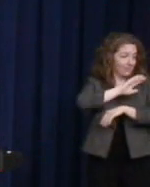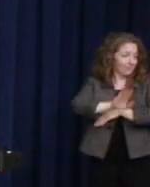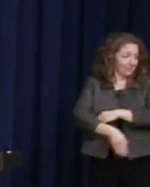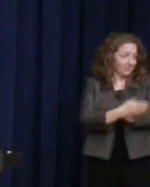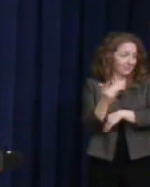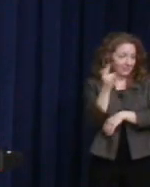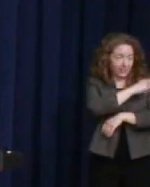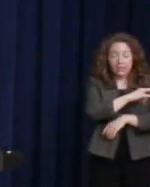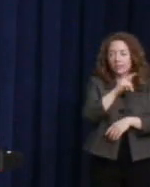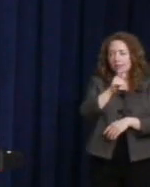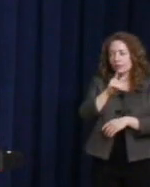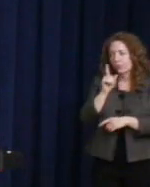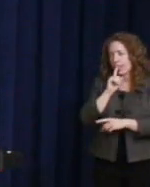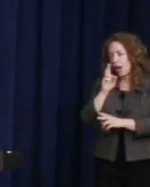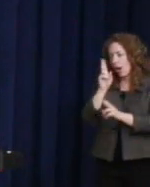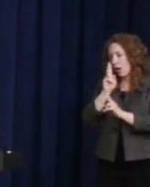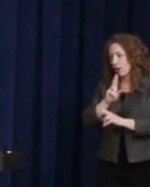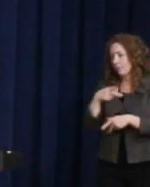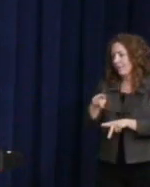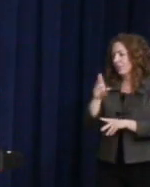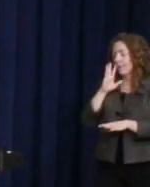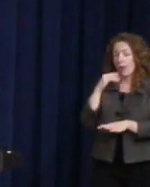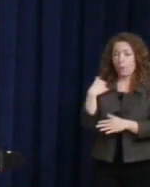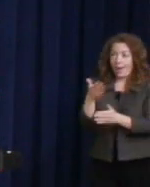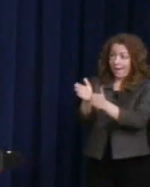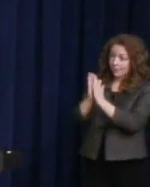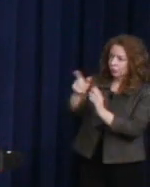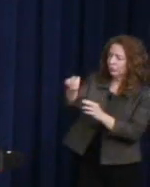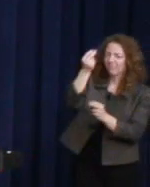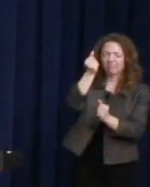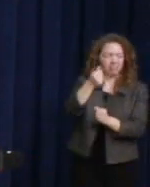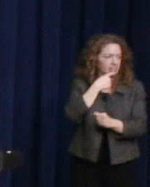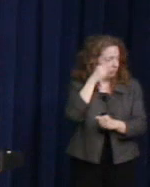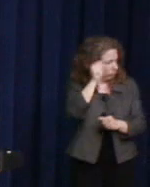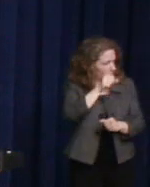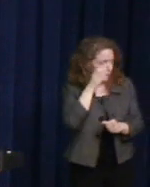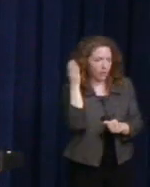privilege that she immediately